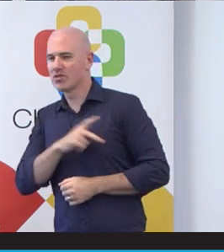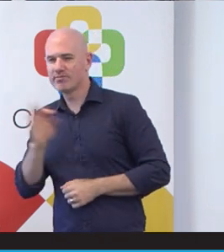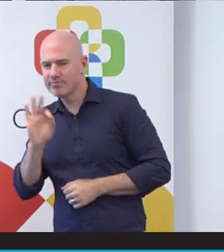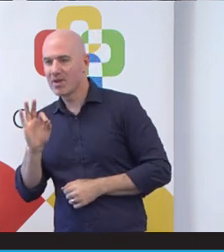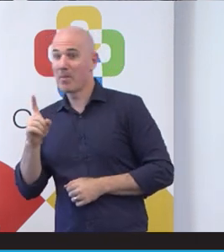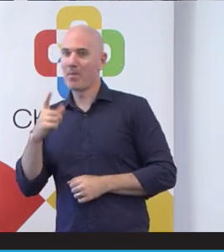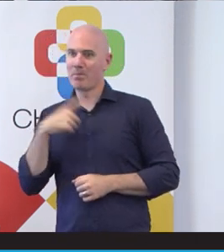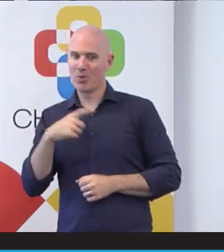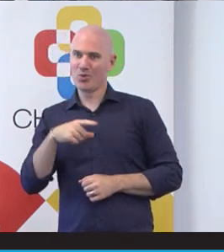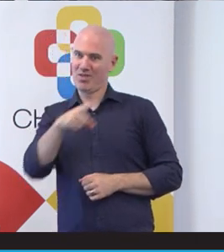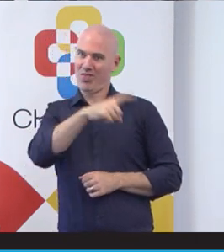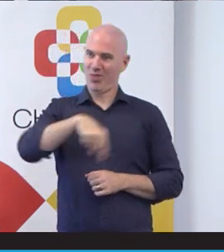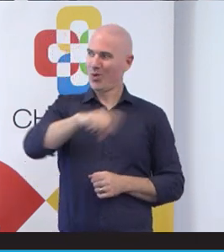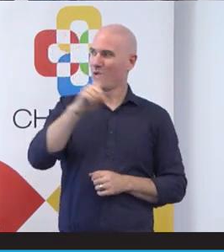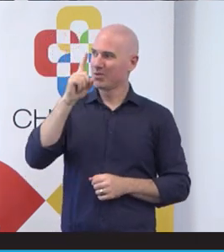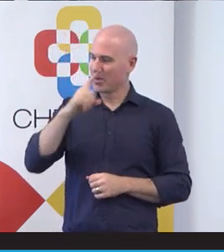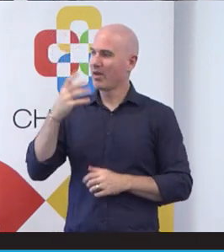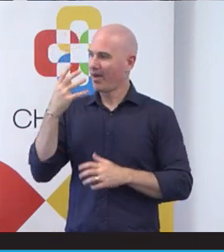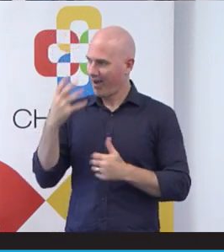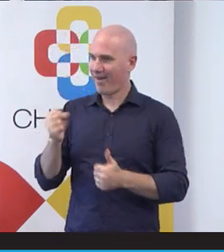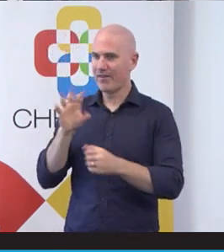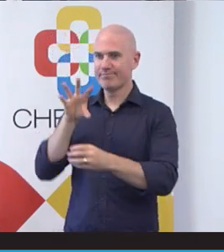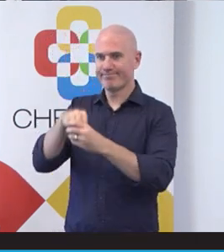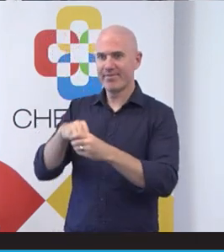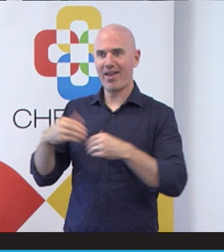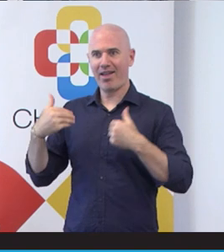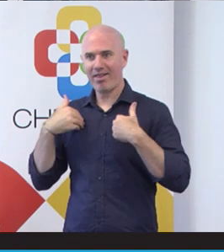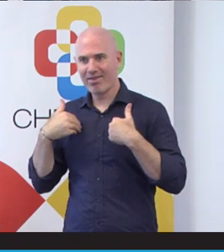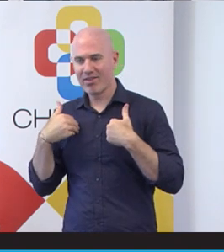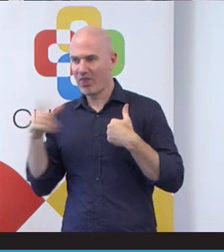those groups of people found it important to do and also benefited from it.